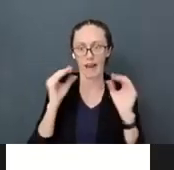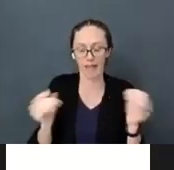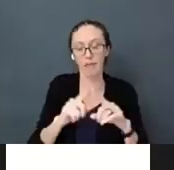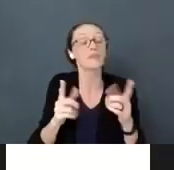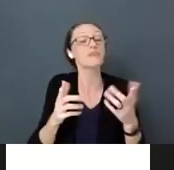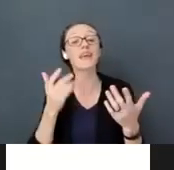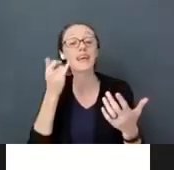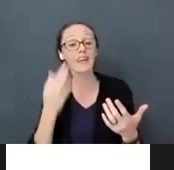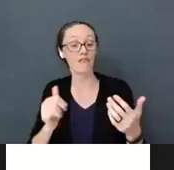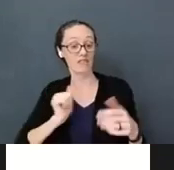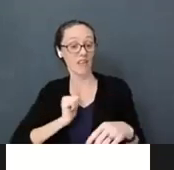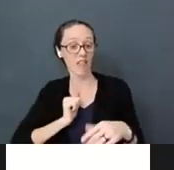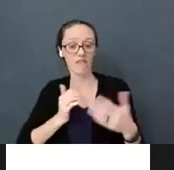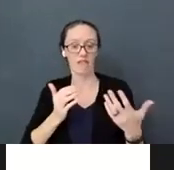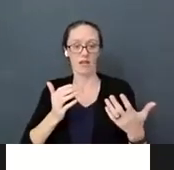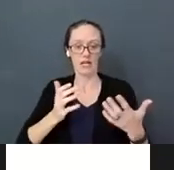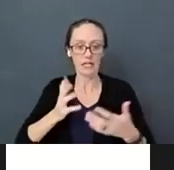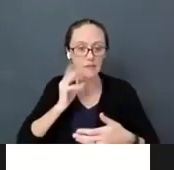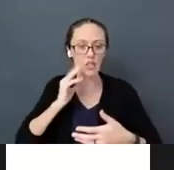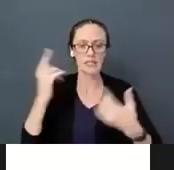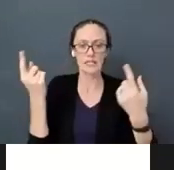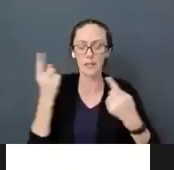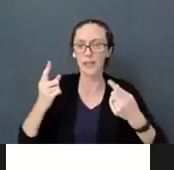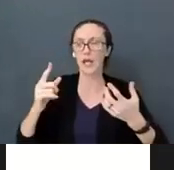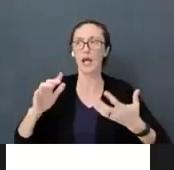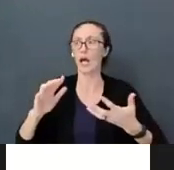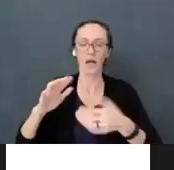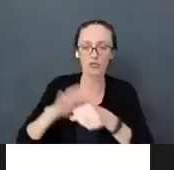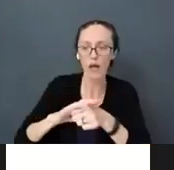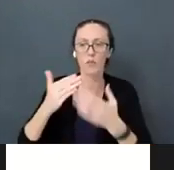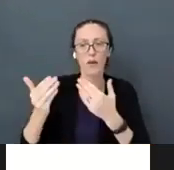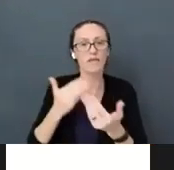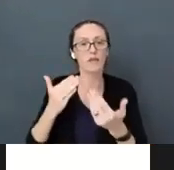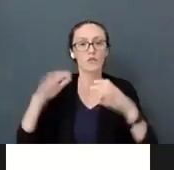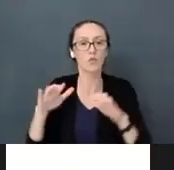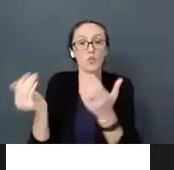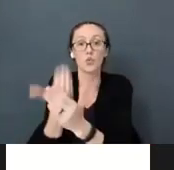loving environment, you may have an elevated if you are doing something new, but it will come